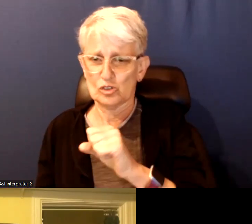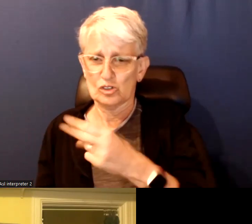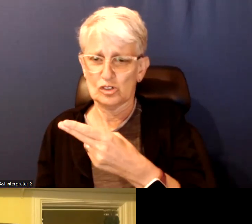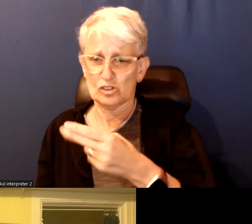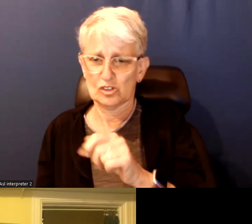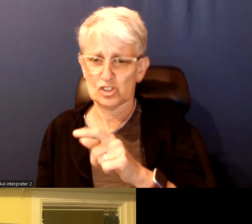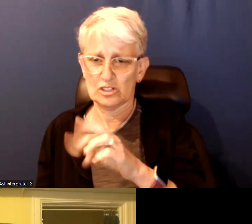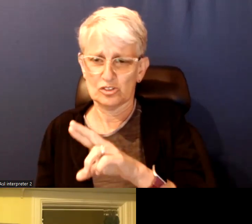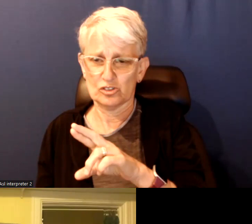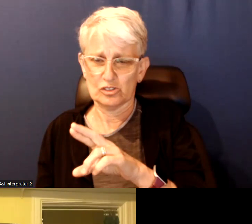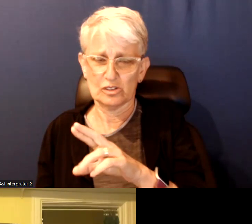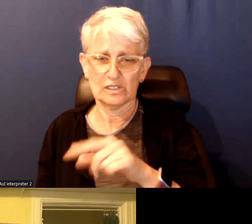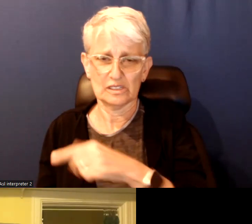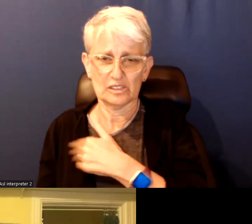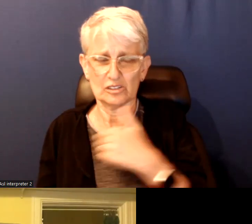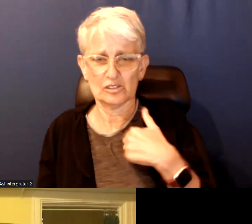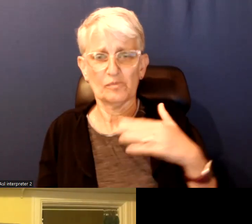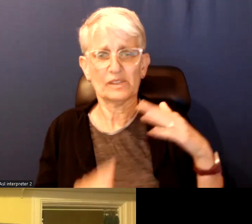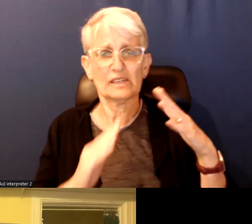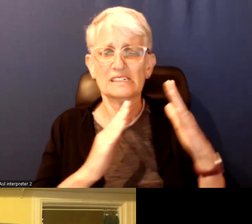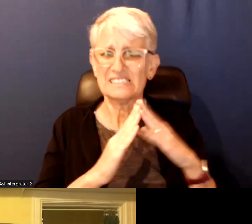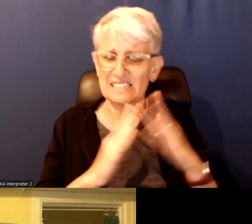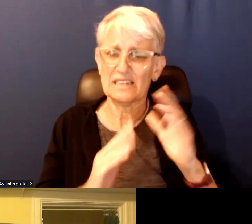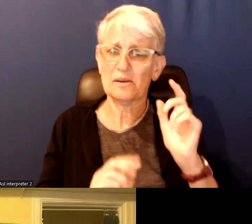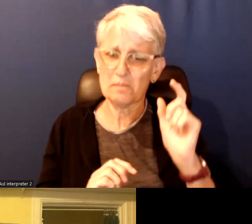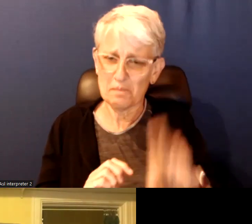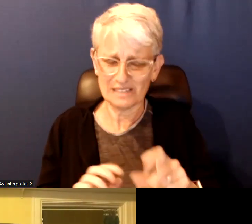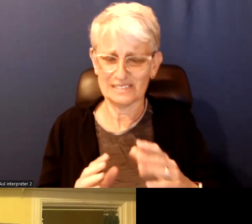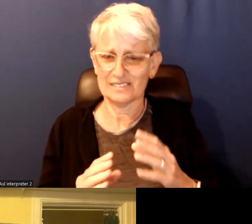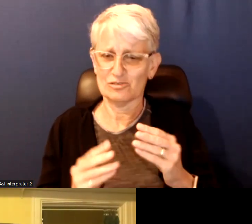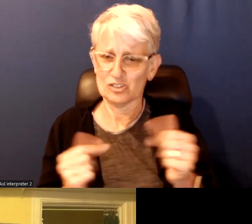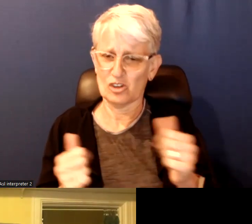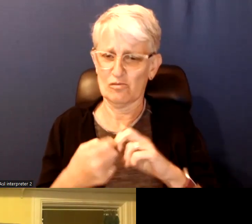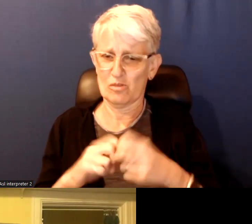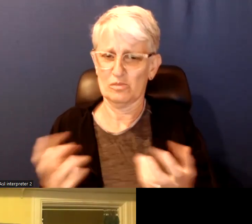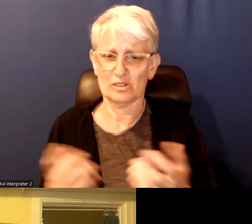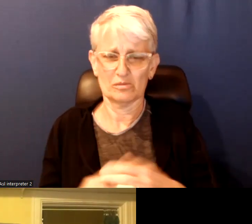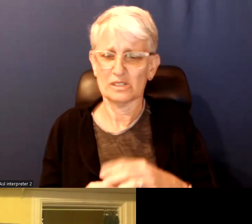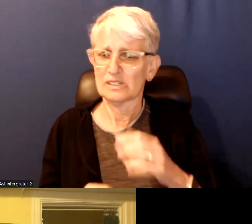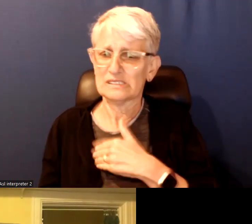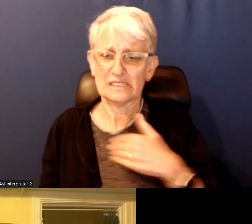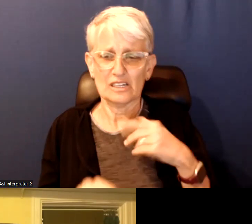in Toronto. The city has to address this issue the city cannot do this alone and needs other levels